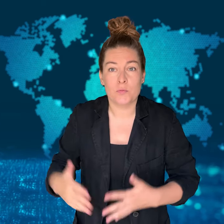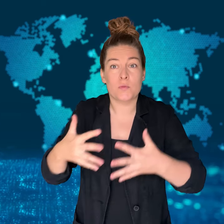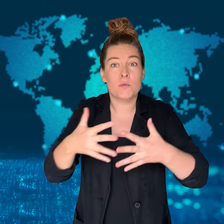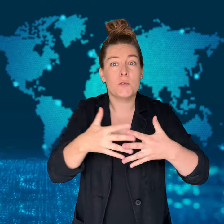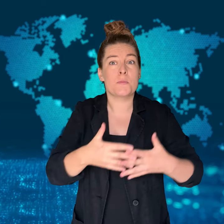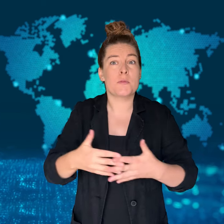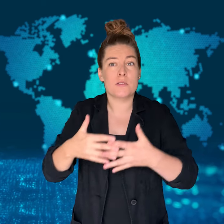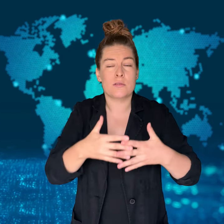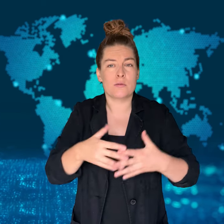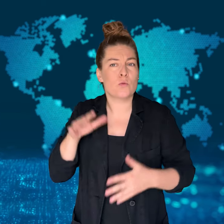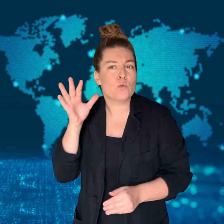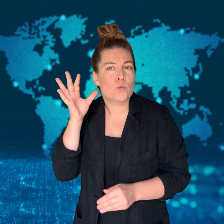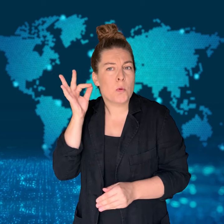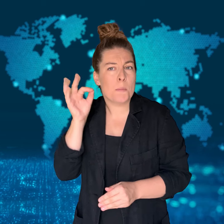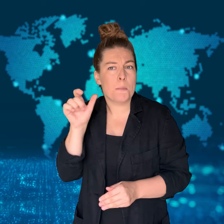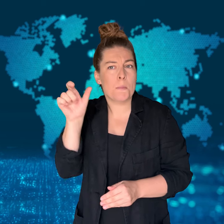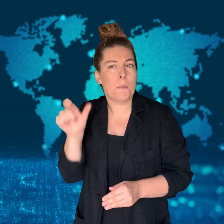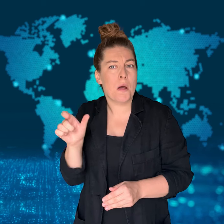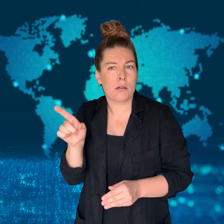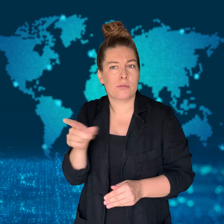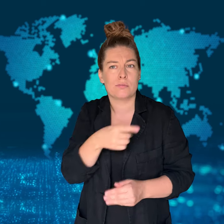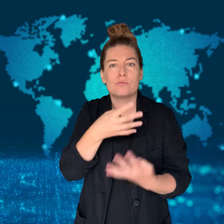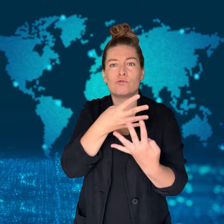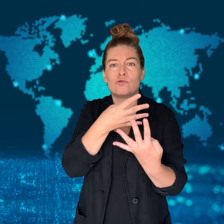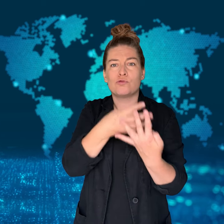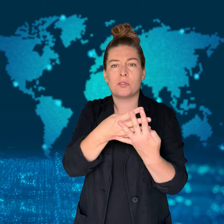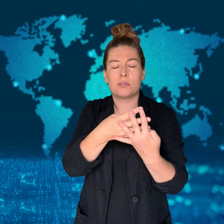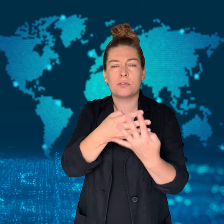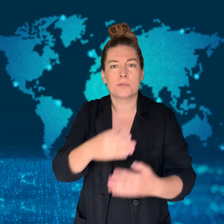Woman jailed